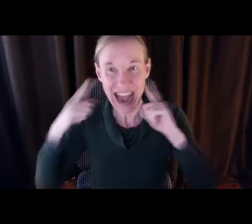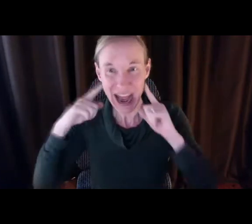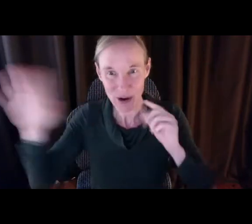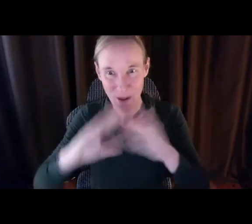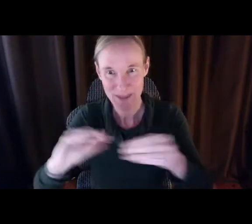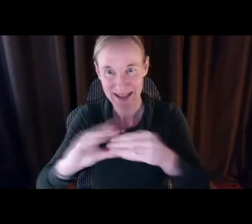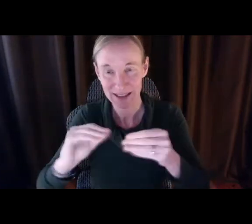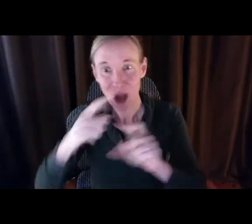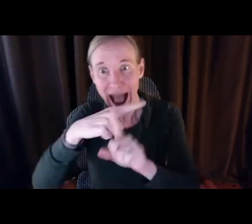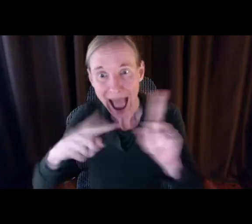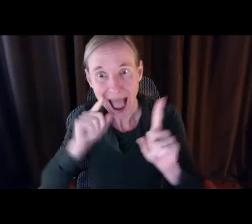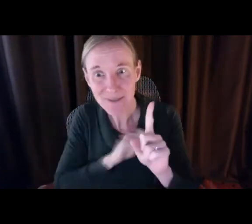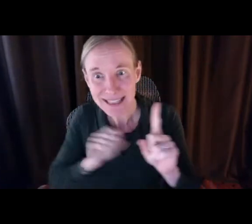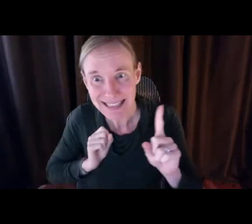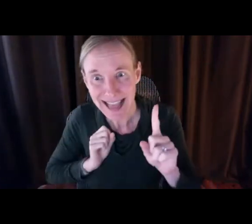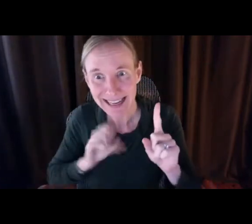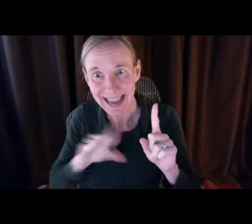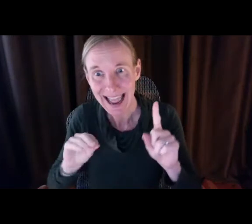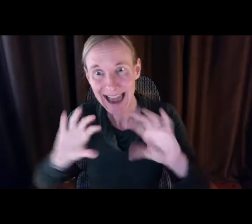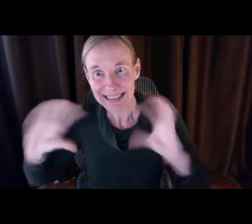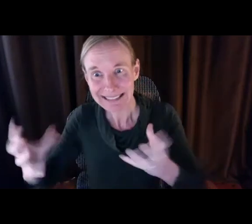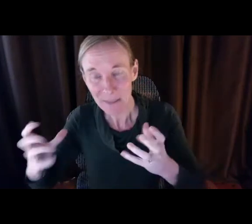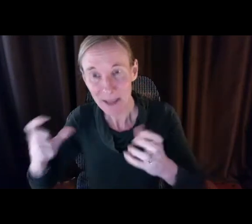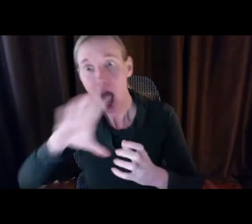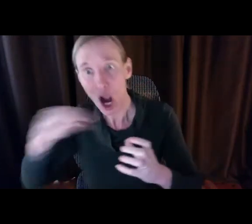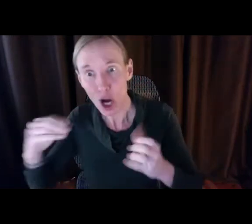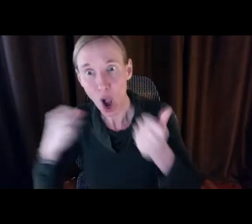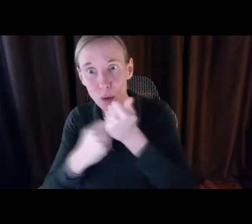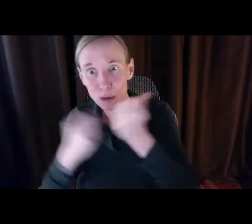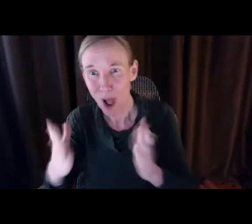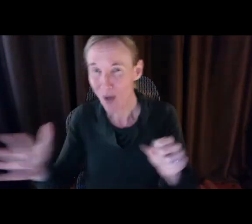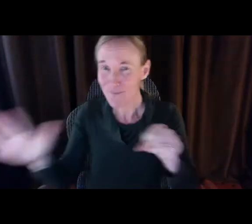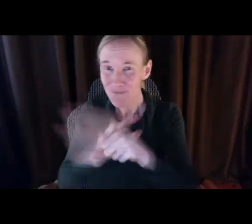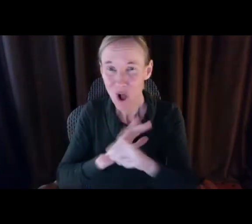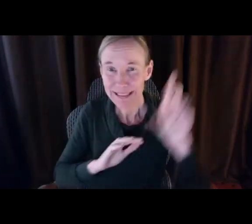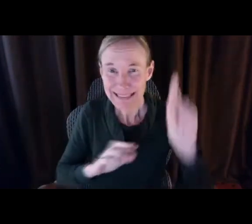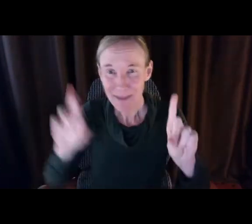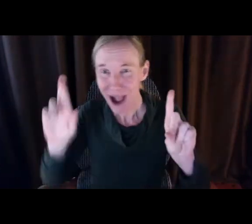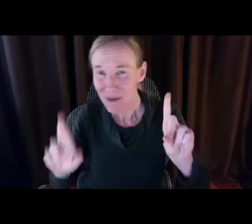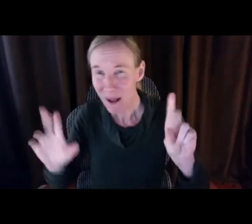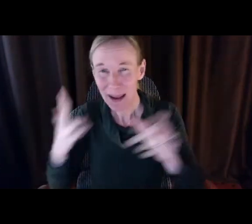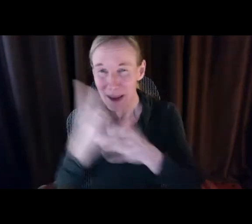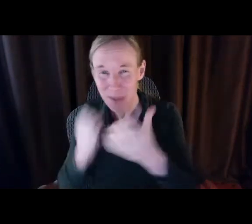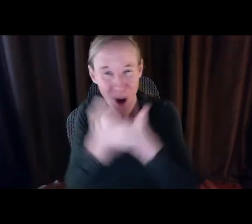and careful strategizing of folks like CD penny's own